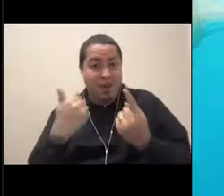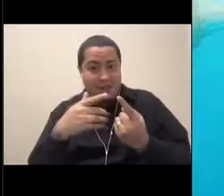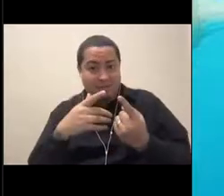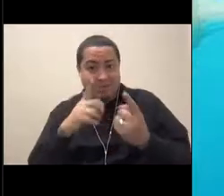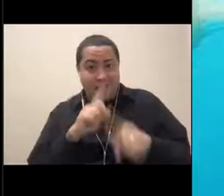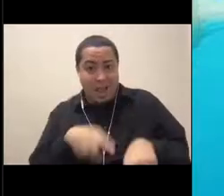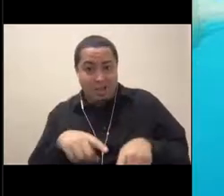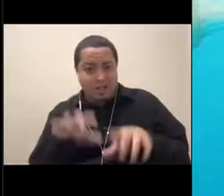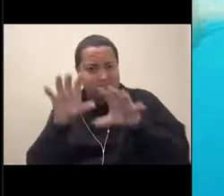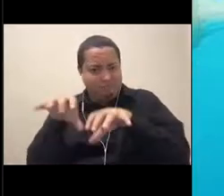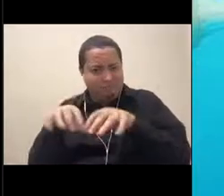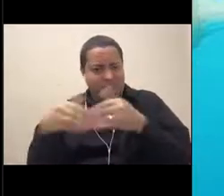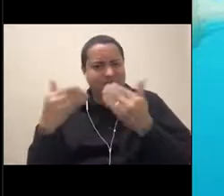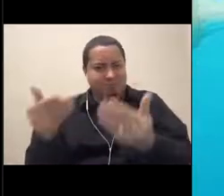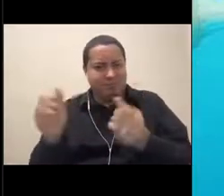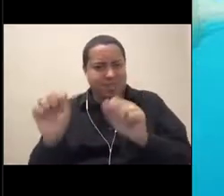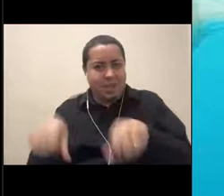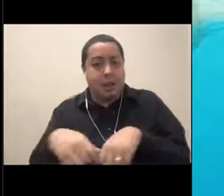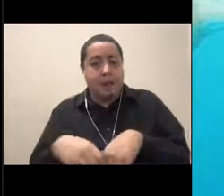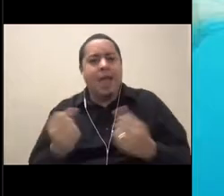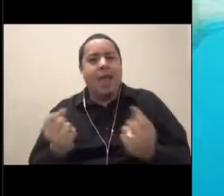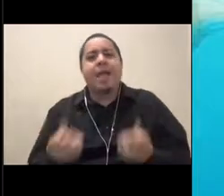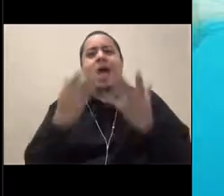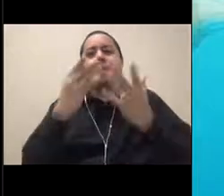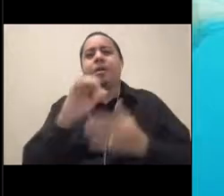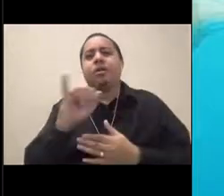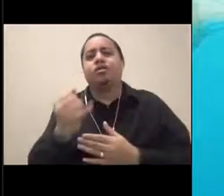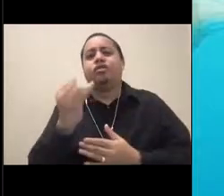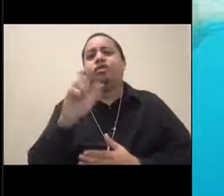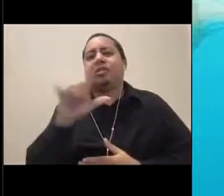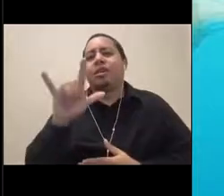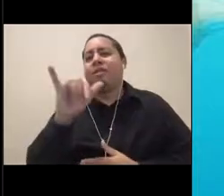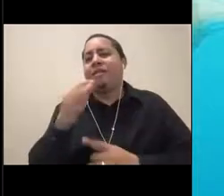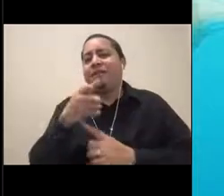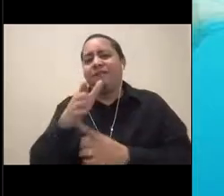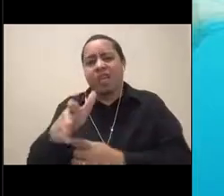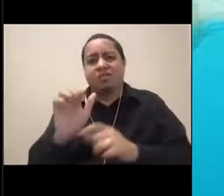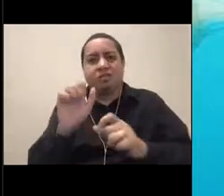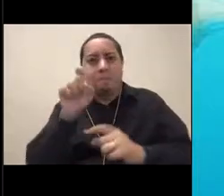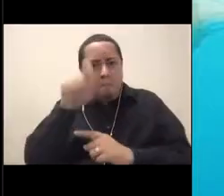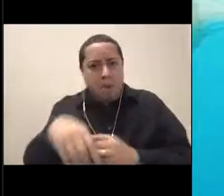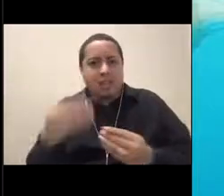how many jellies do you think a leatherback sea turtle needs to eat every day?